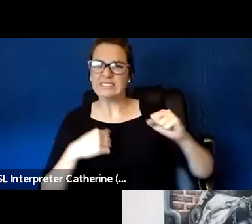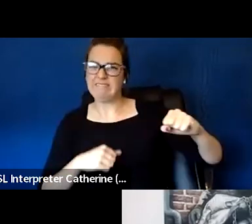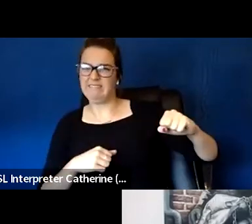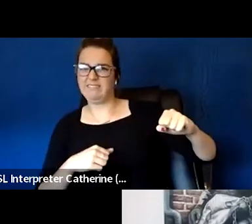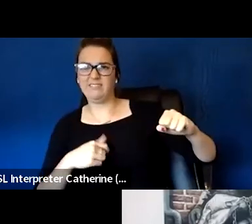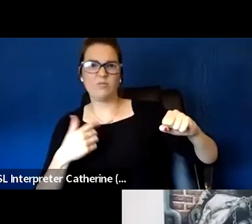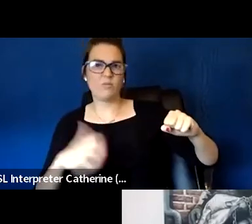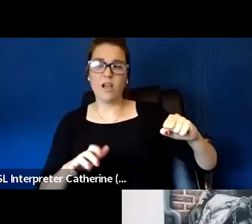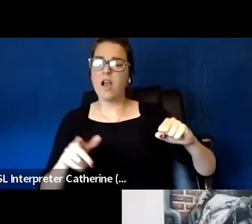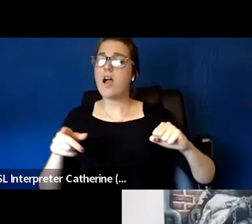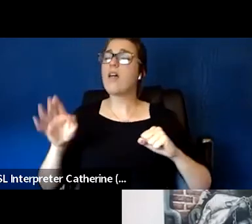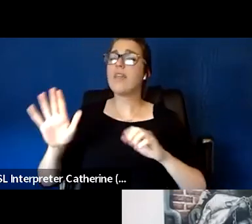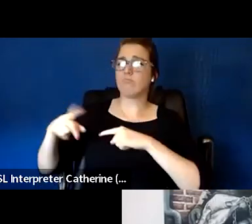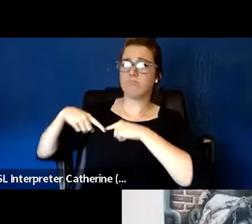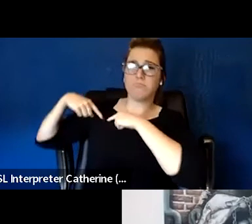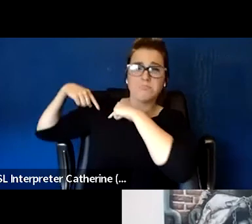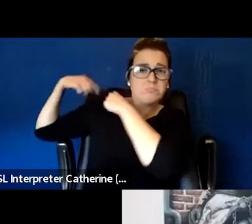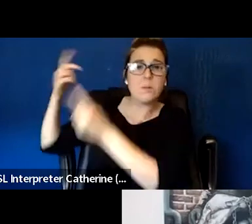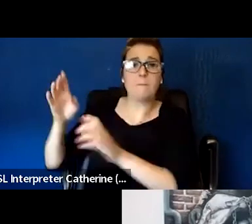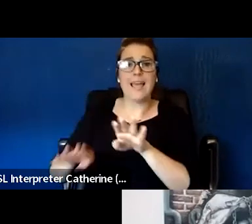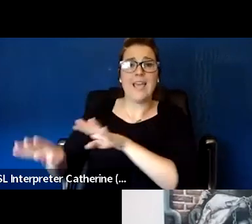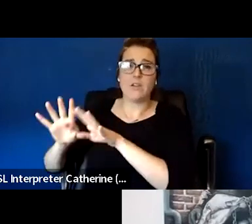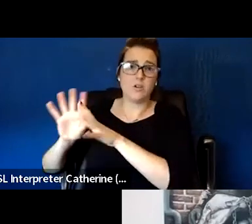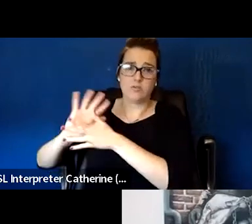that they've been living through while they've been street homeless,